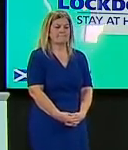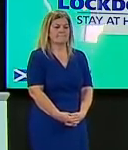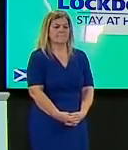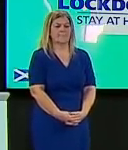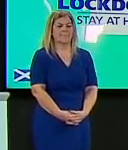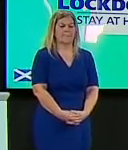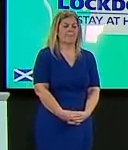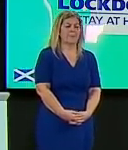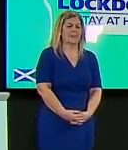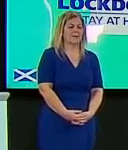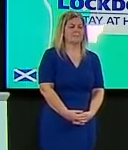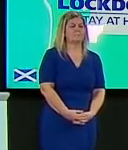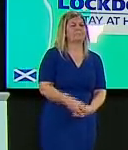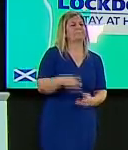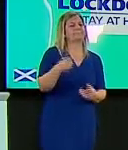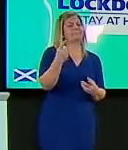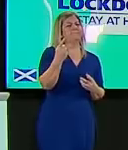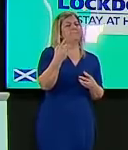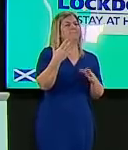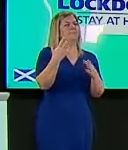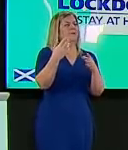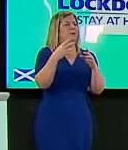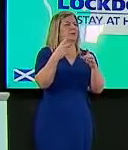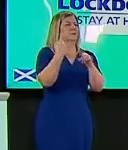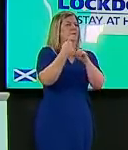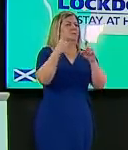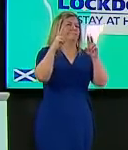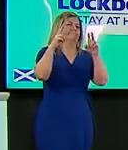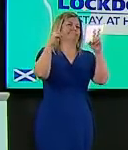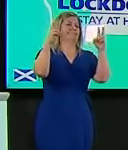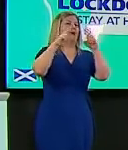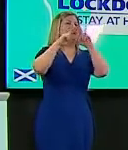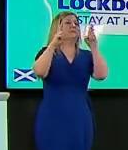international travel um you might have seen devi sridhar said that